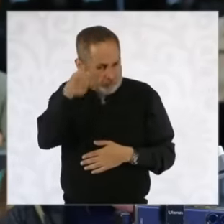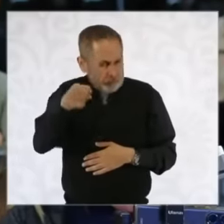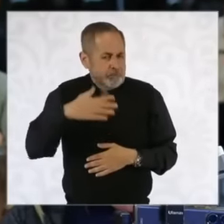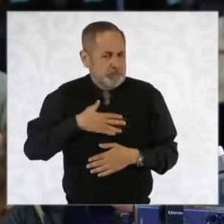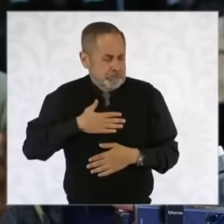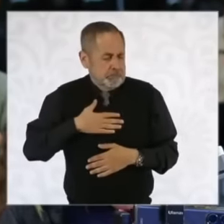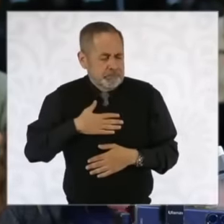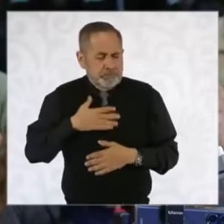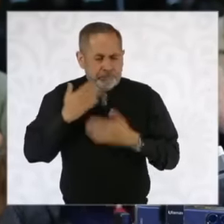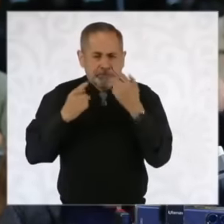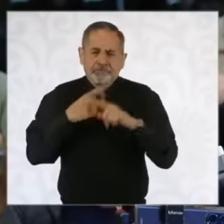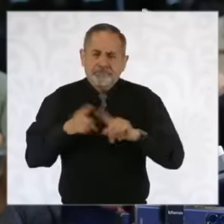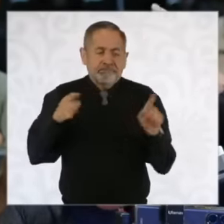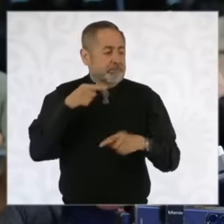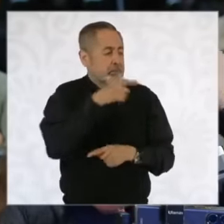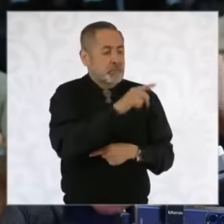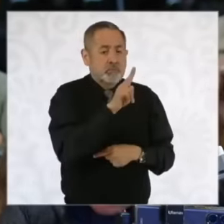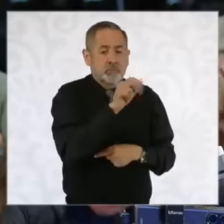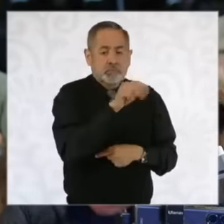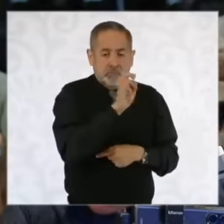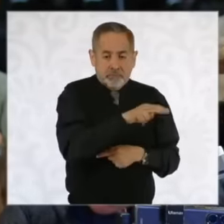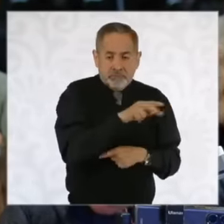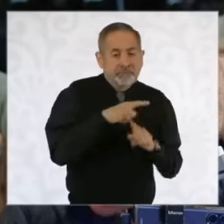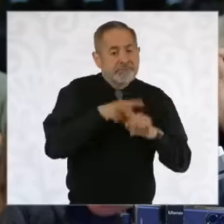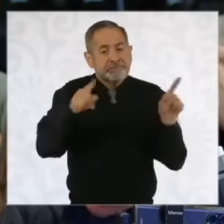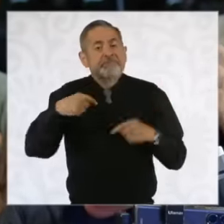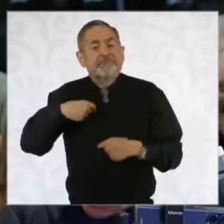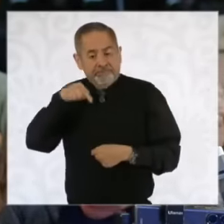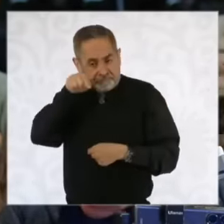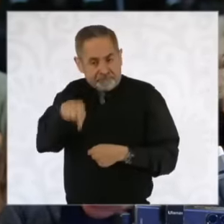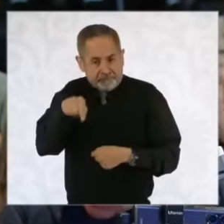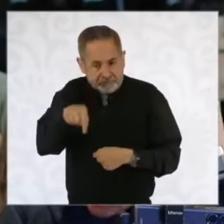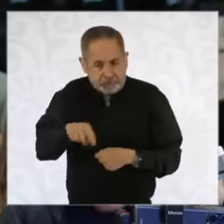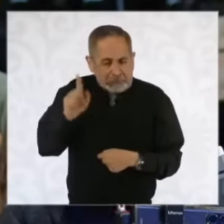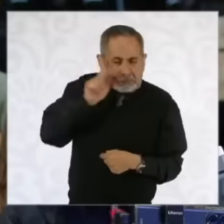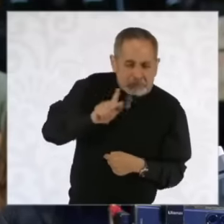the UNAM, they did turn us into the oratory of neoliberalism, that is